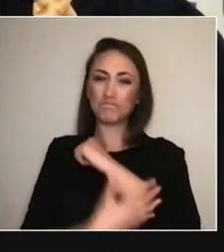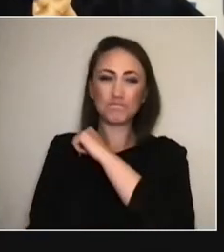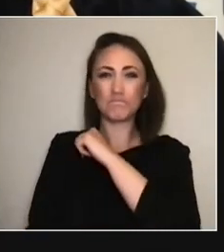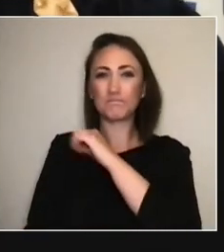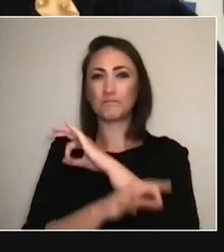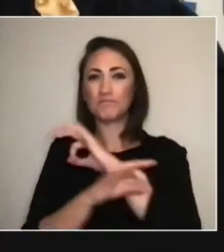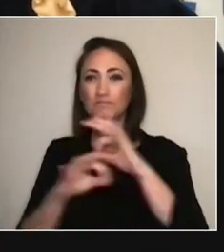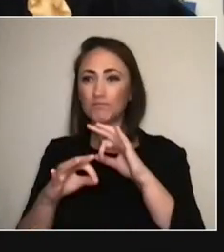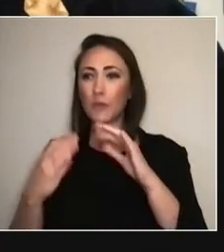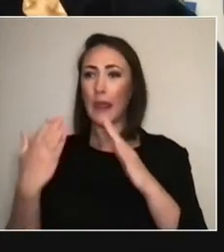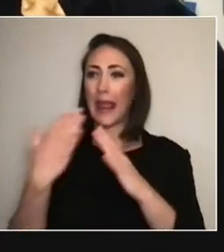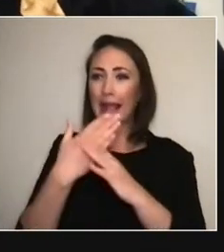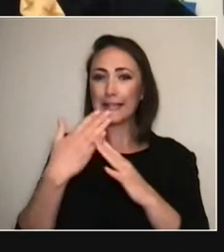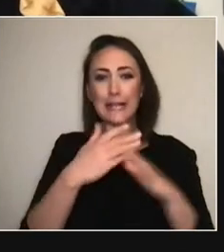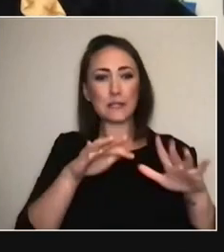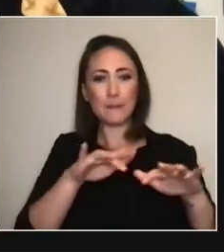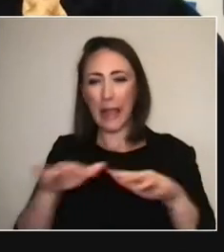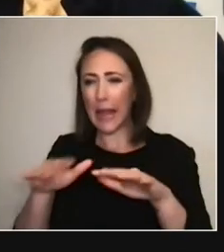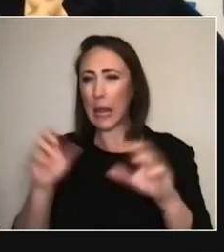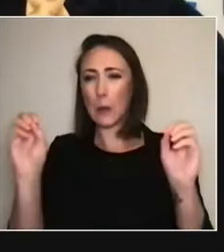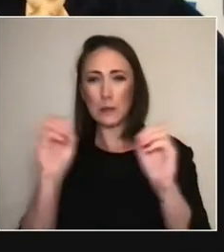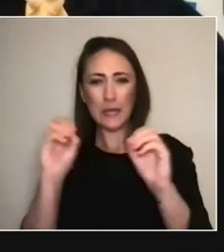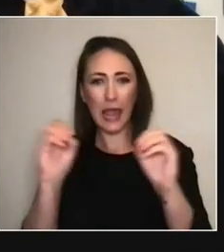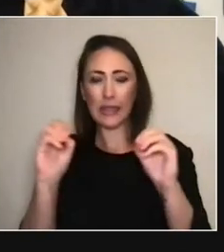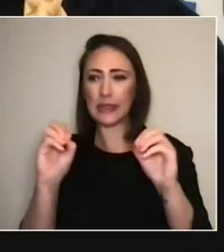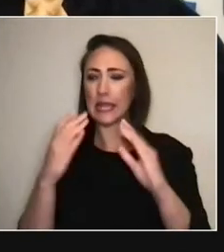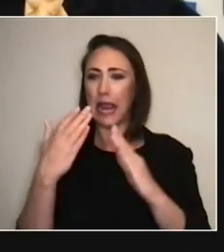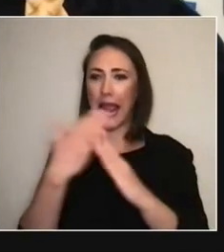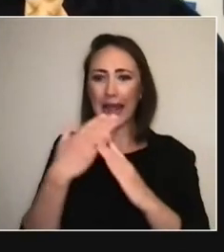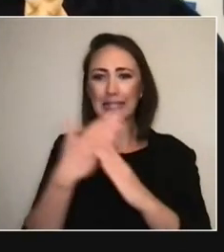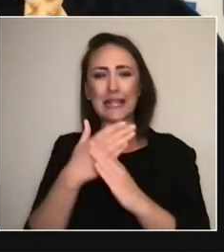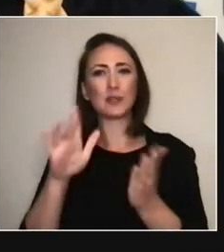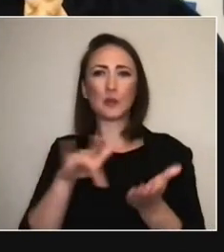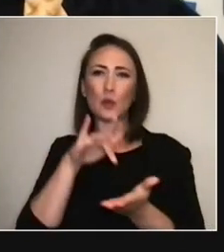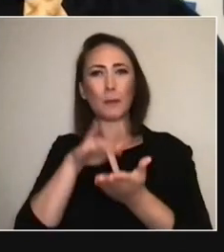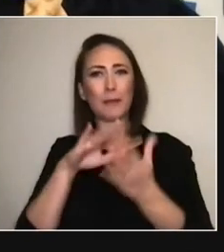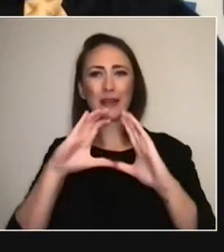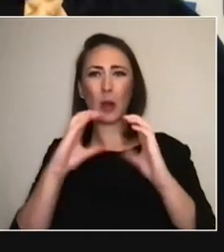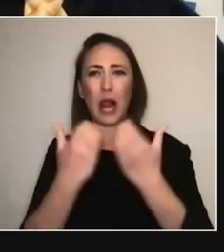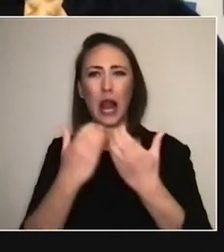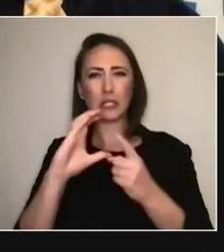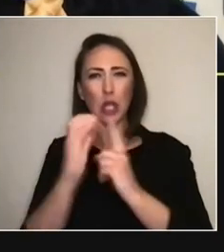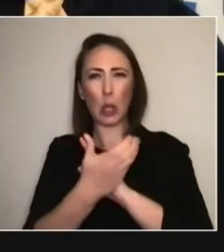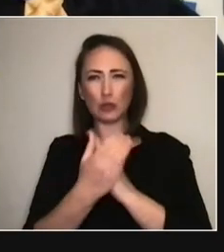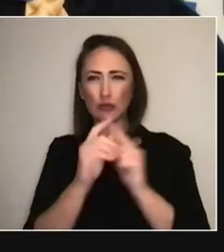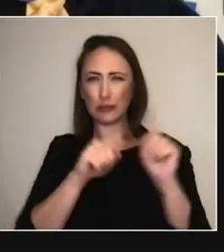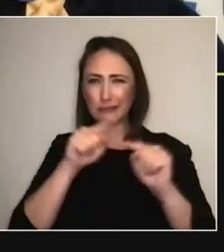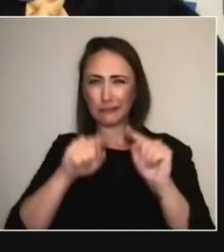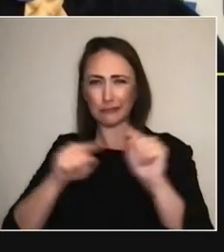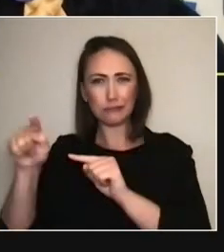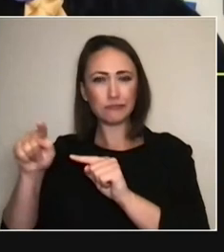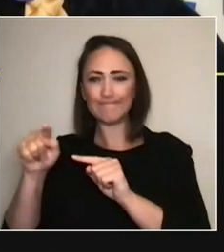and all the normal things of middle-class culture... consumption or participation.